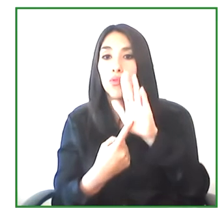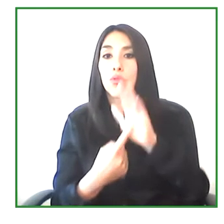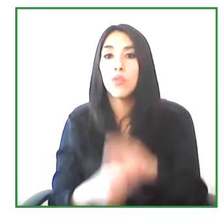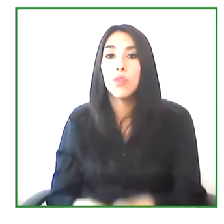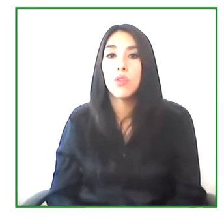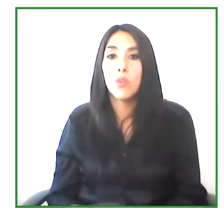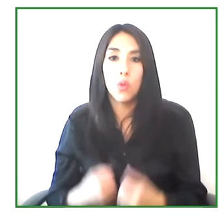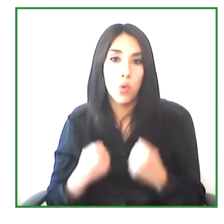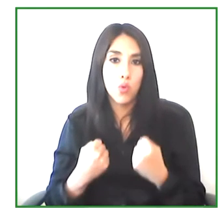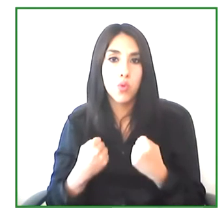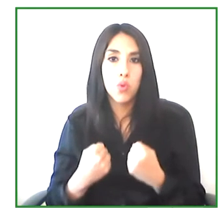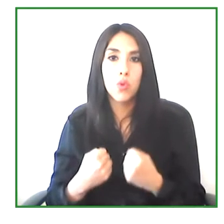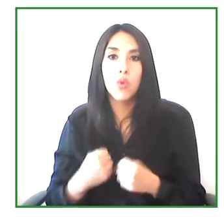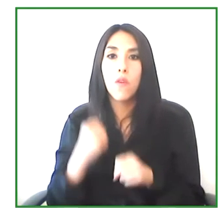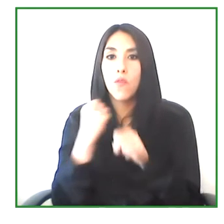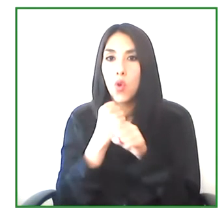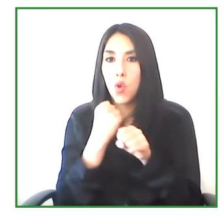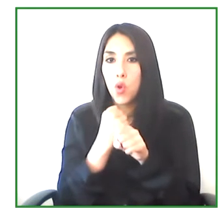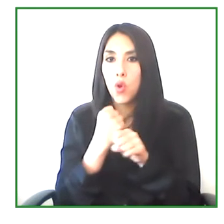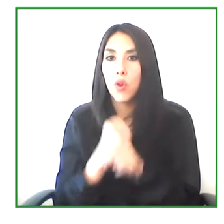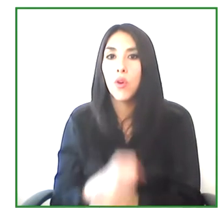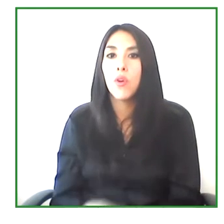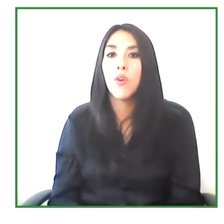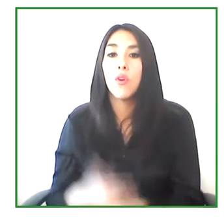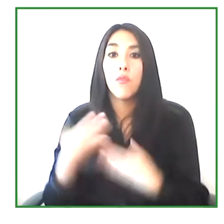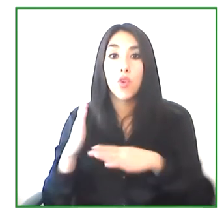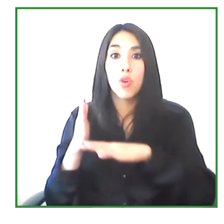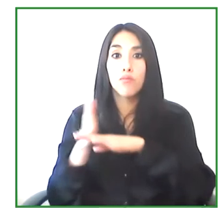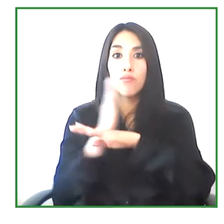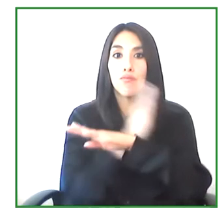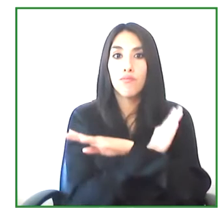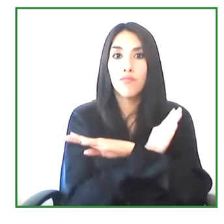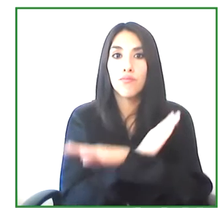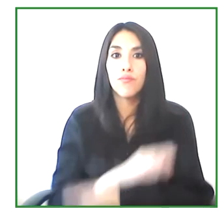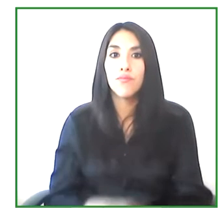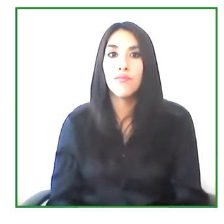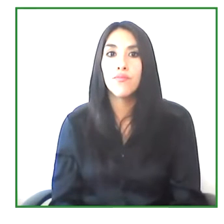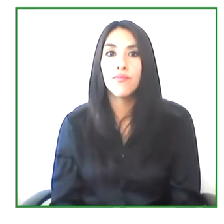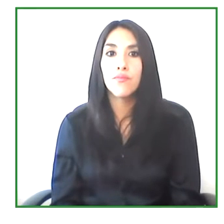to their employment in comparison to how they felt at the beginning